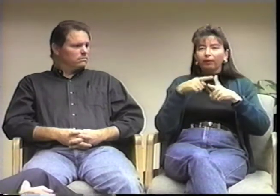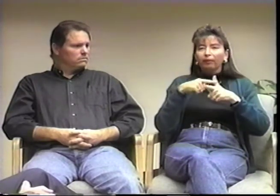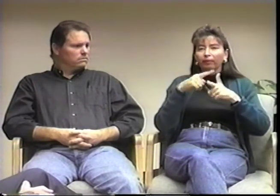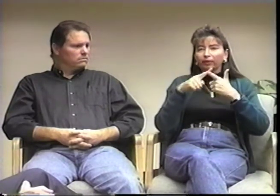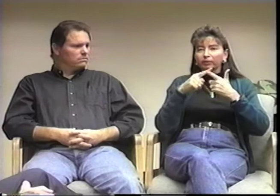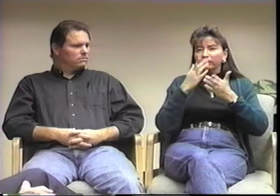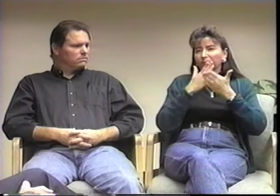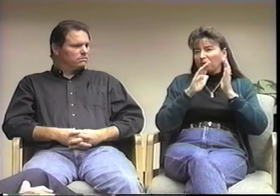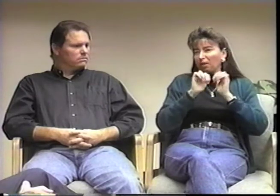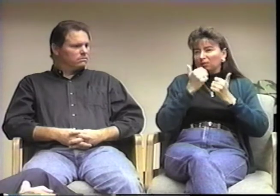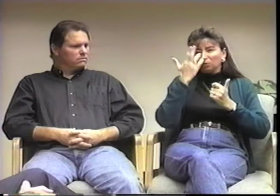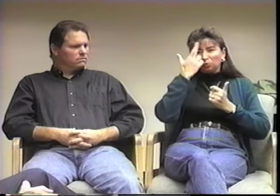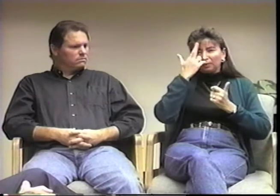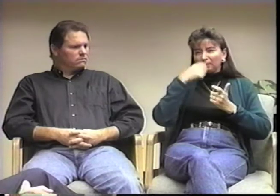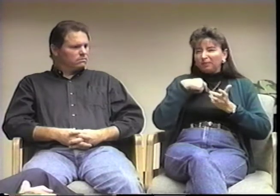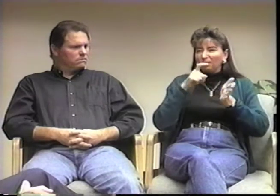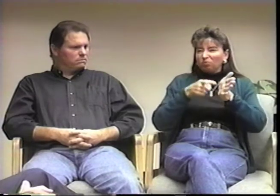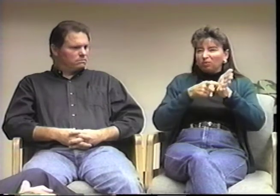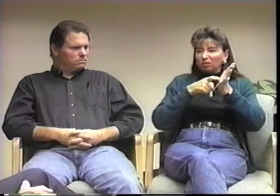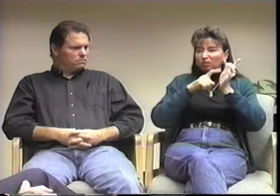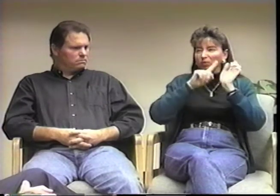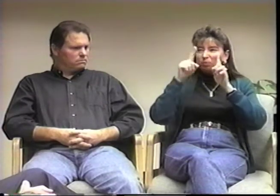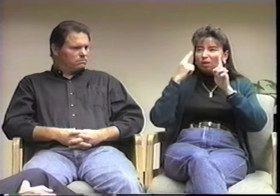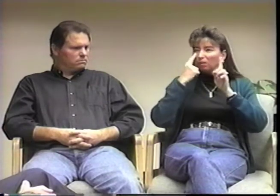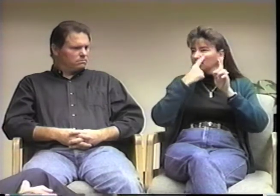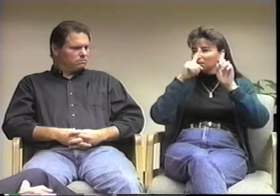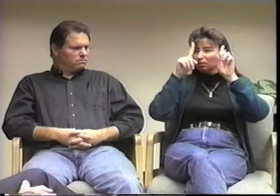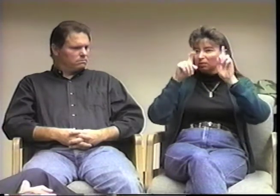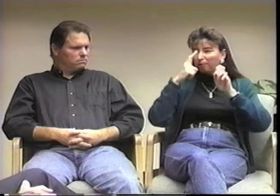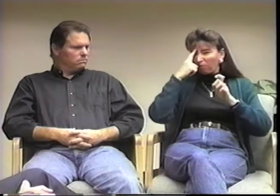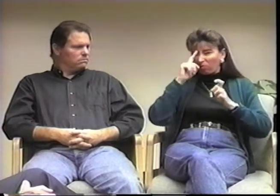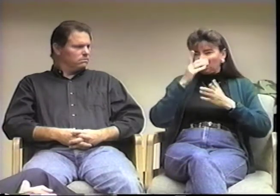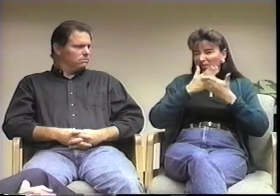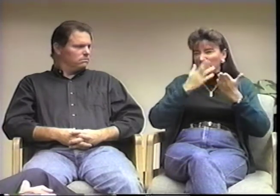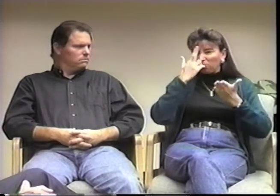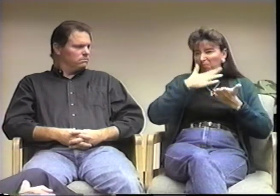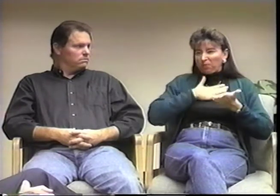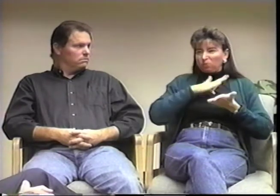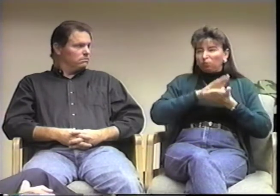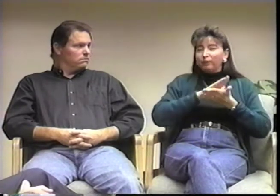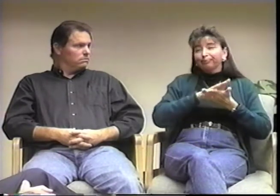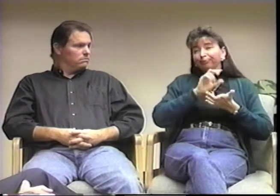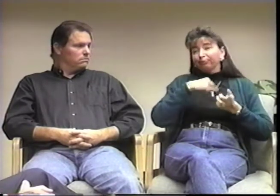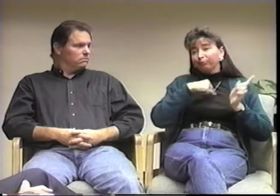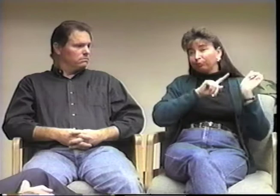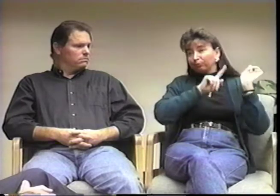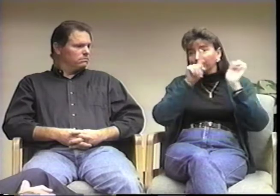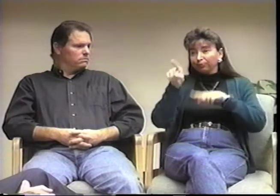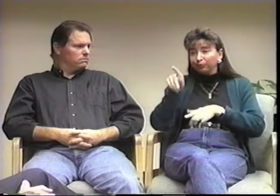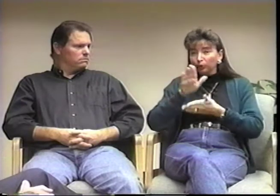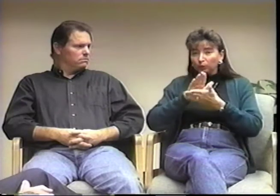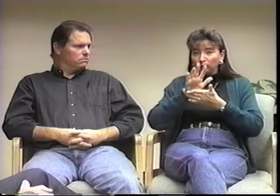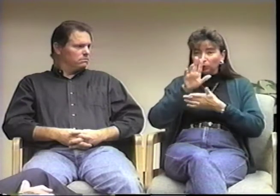as I said before I was going to attend TVI. I'm not sure of the rationale, but at that time TVI required an eye exam